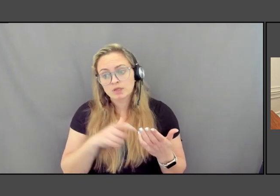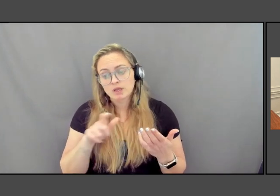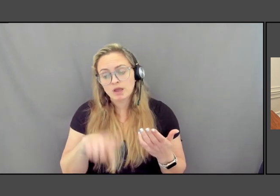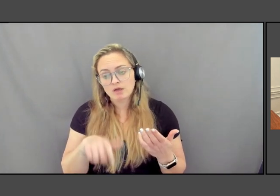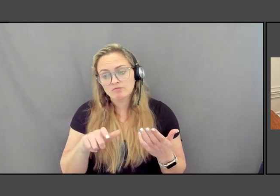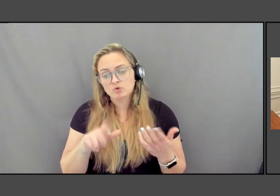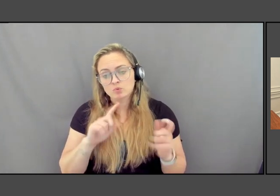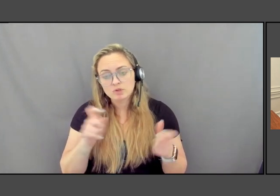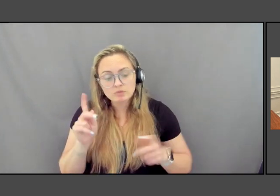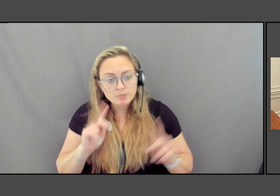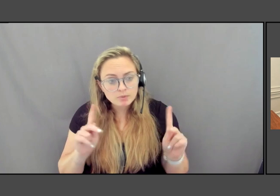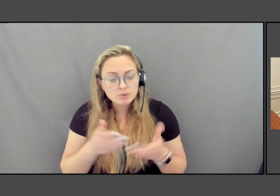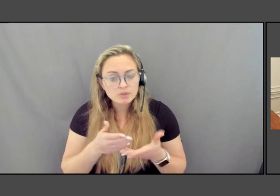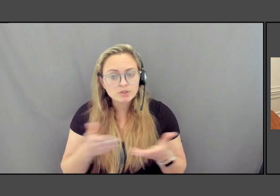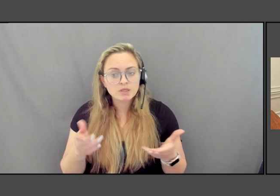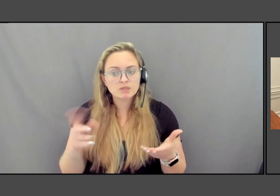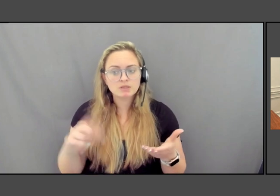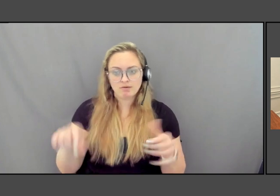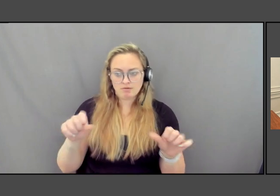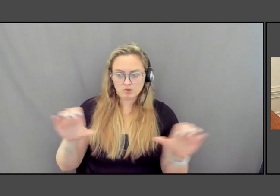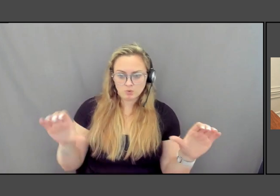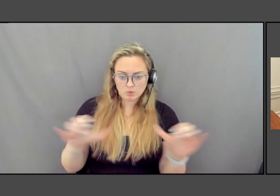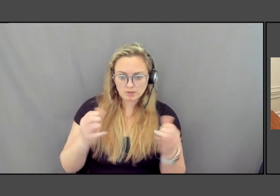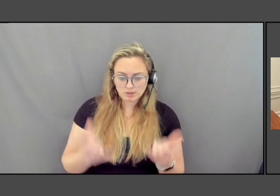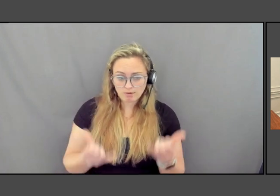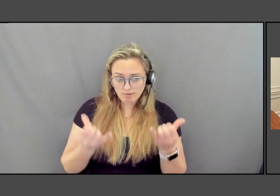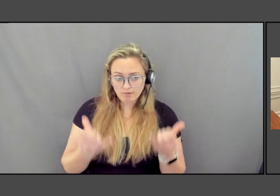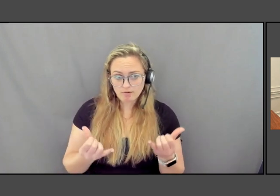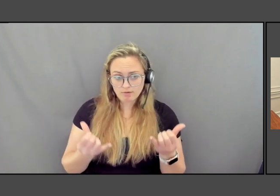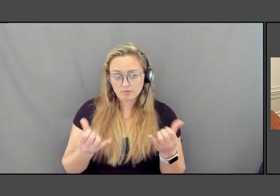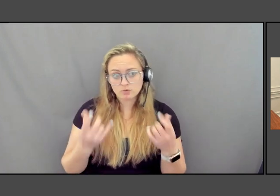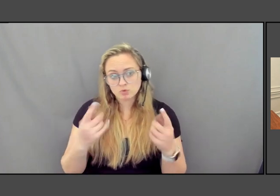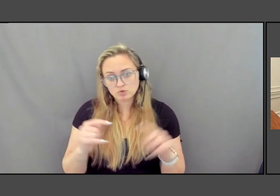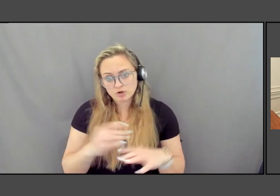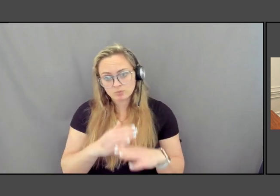that they can do today to try to prevent worst of what is happening.